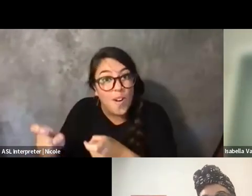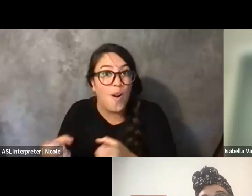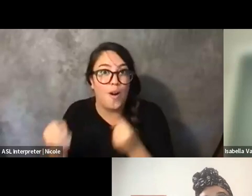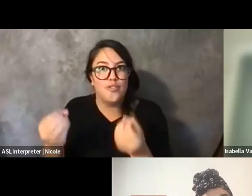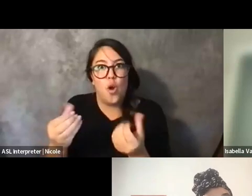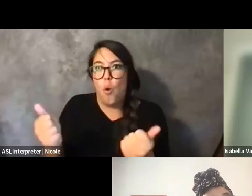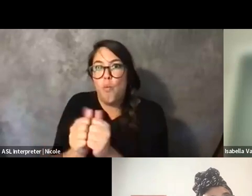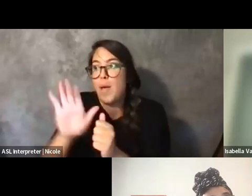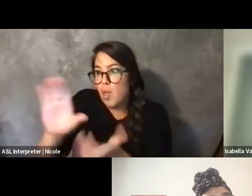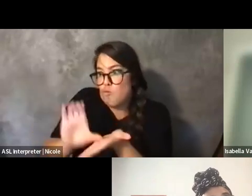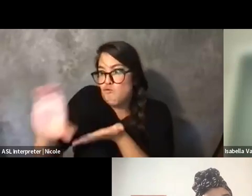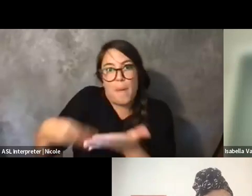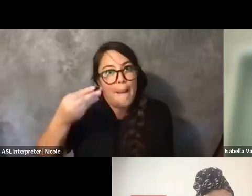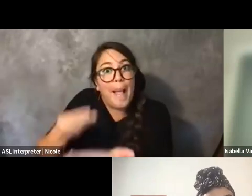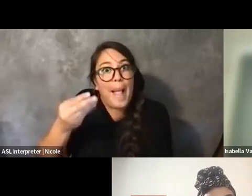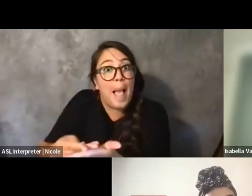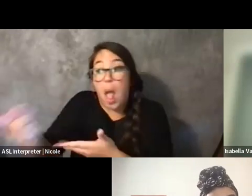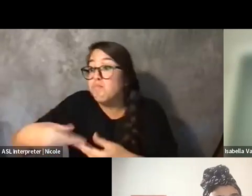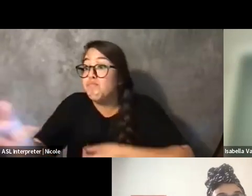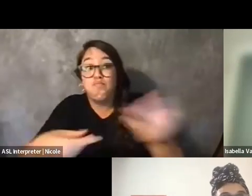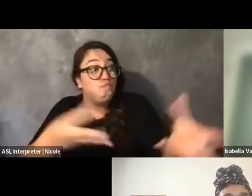And I was like, "That's really smart," you know?